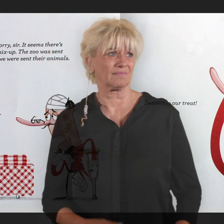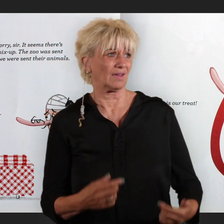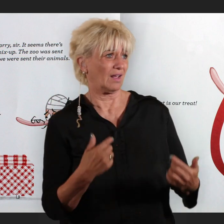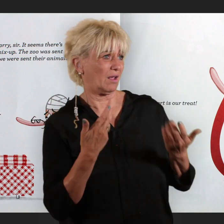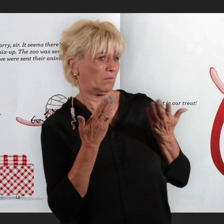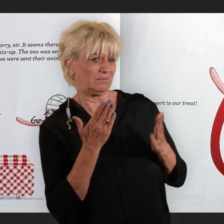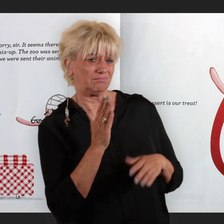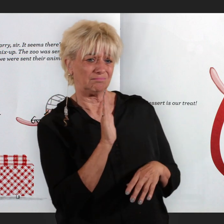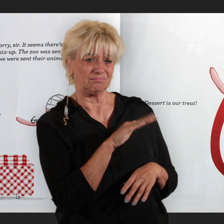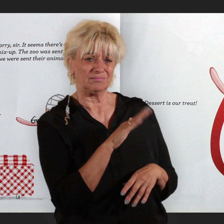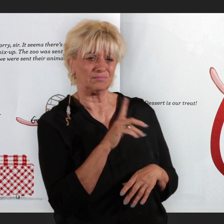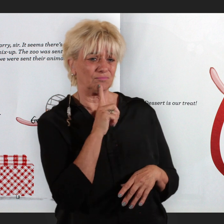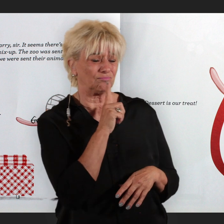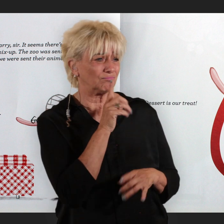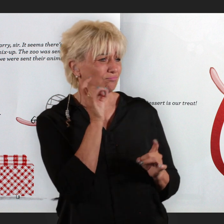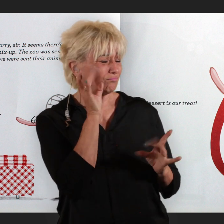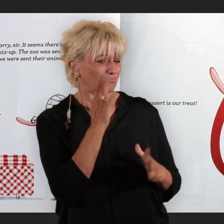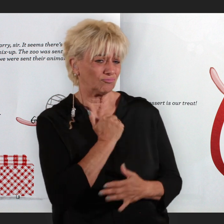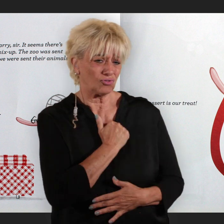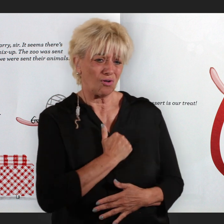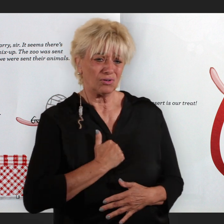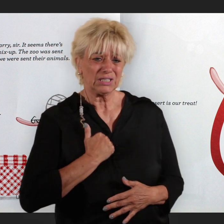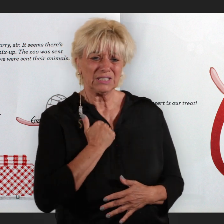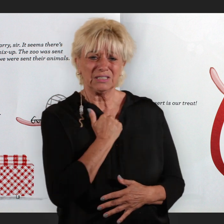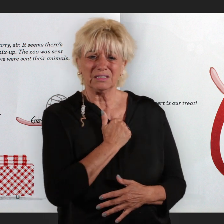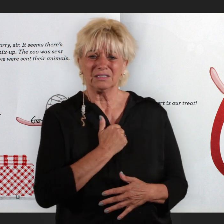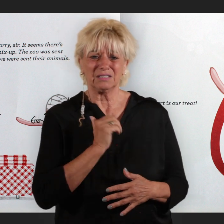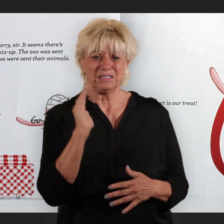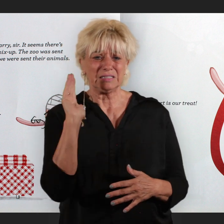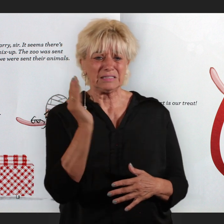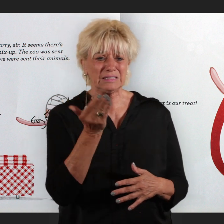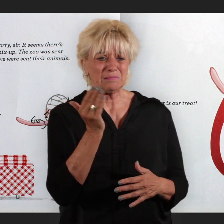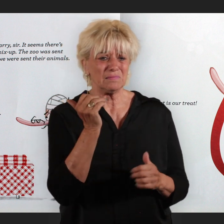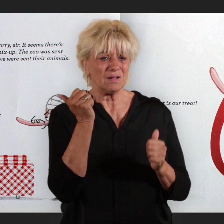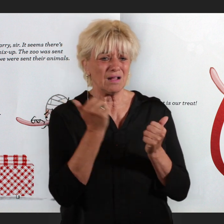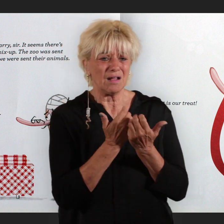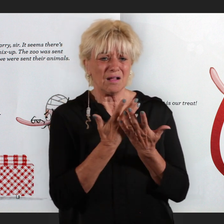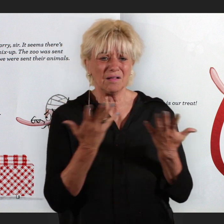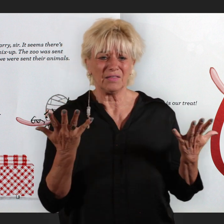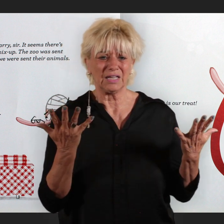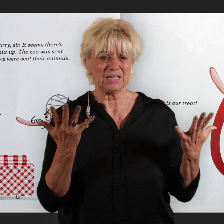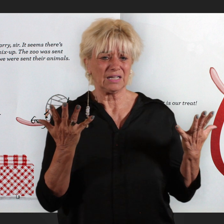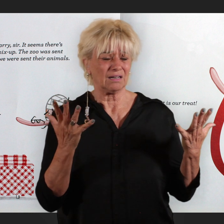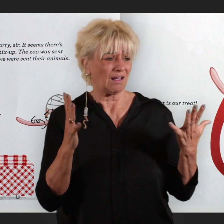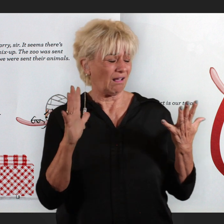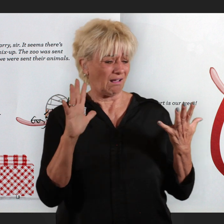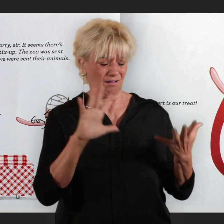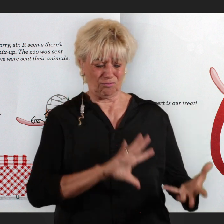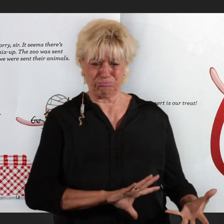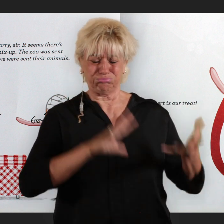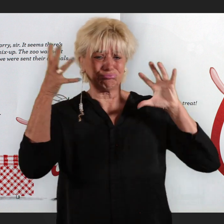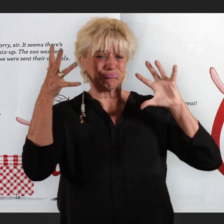I am terribly sorry, sir. It seems there's been a slight mix-up.